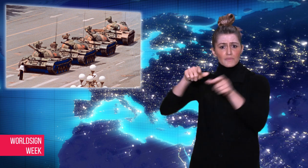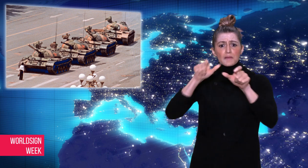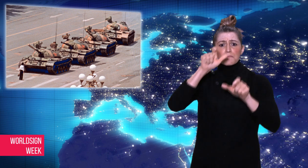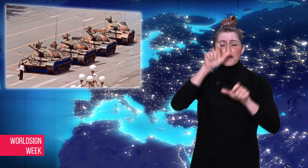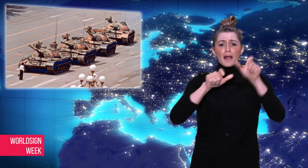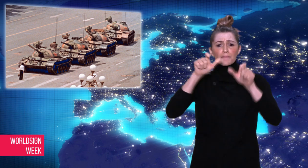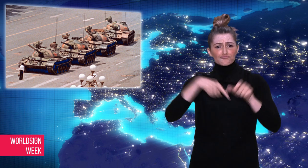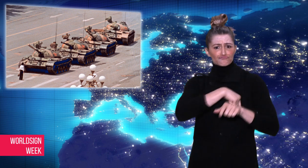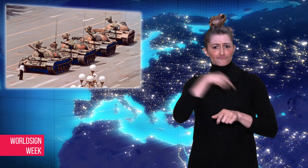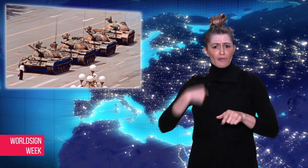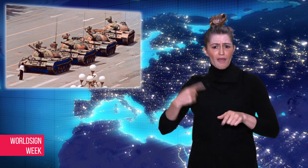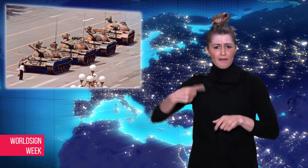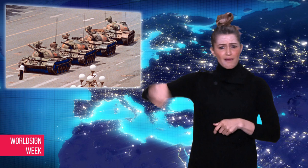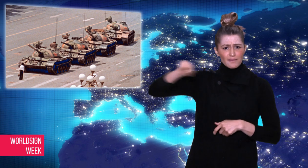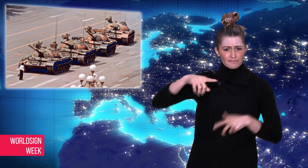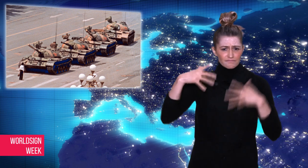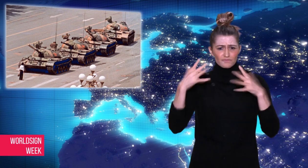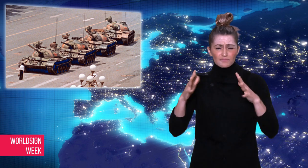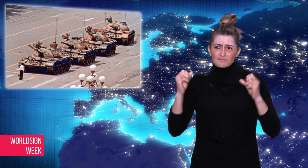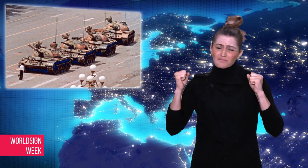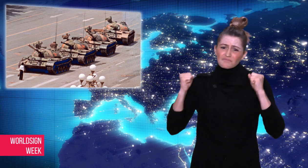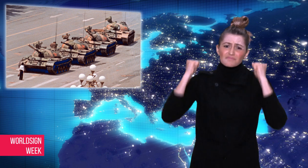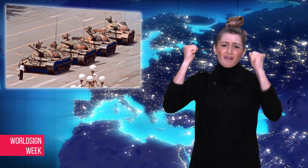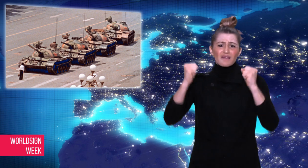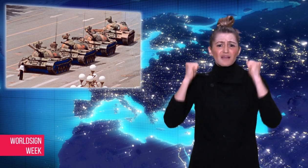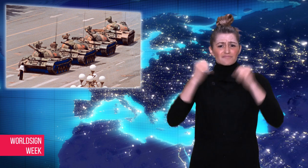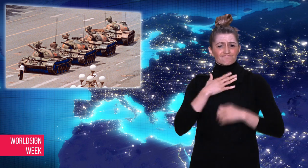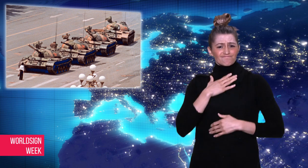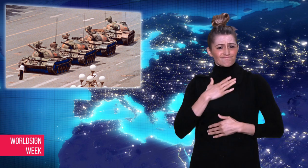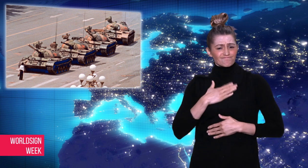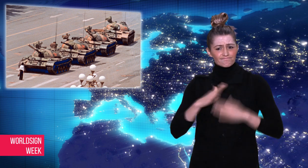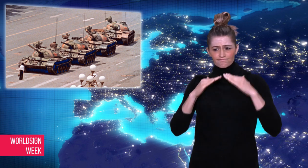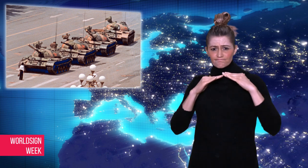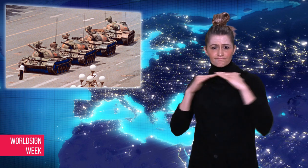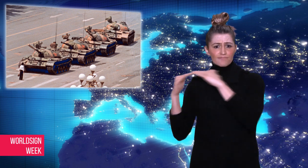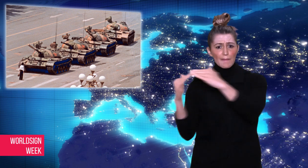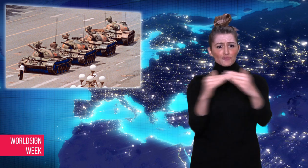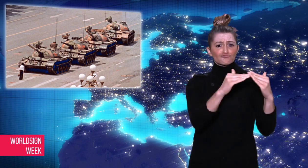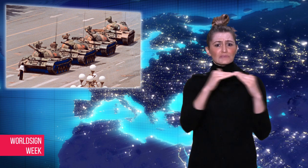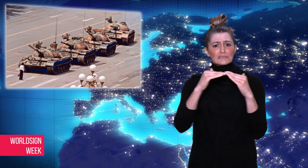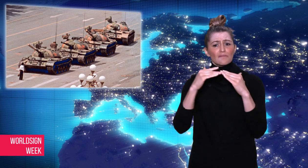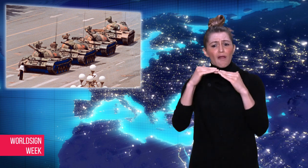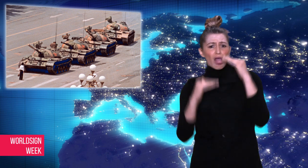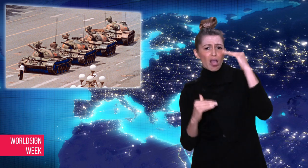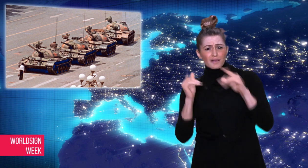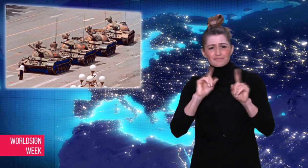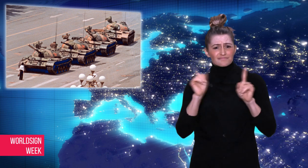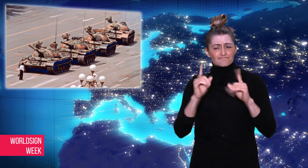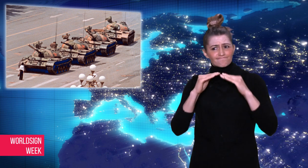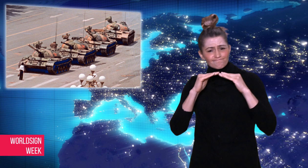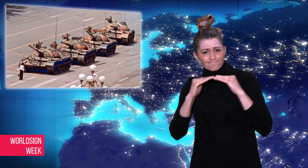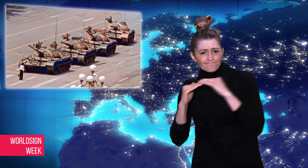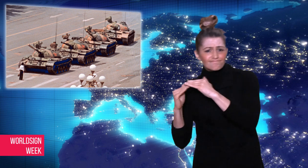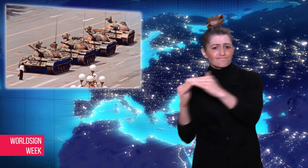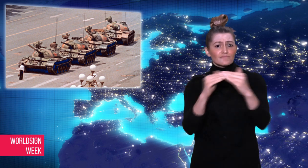held in Tiananmen Square in Beijing.